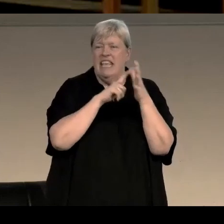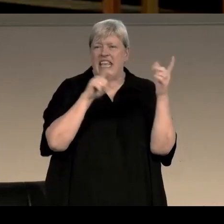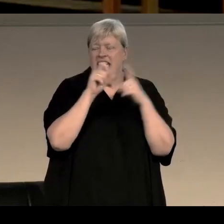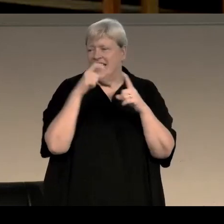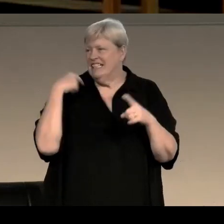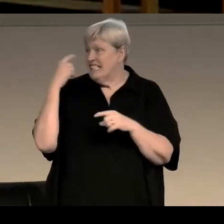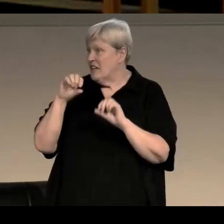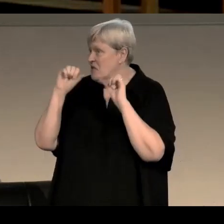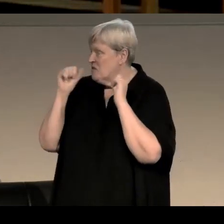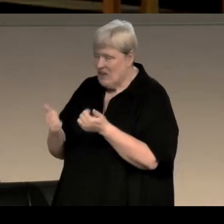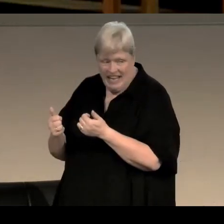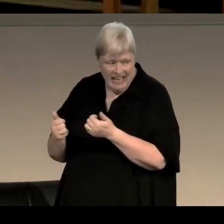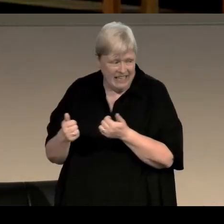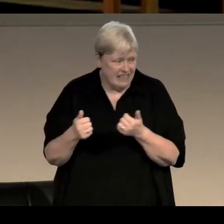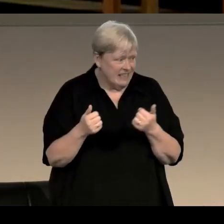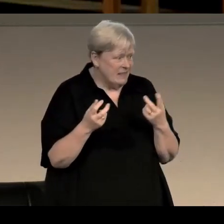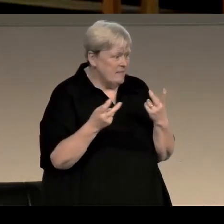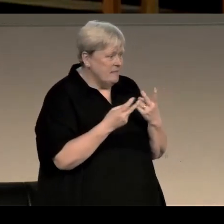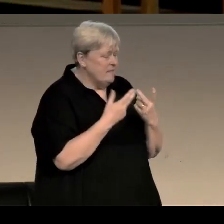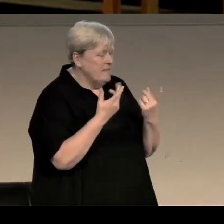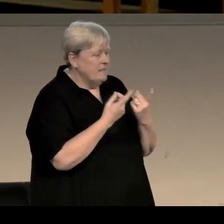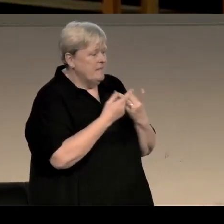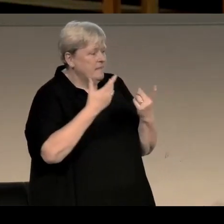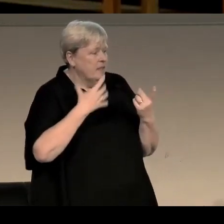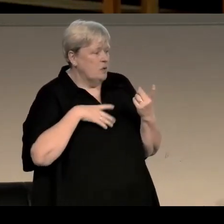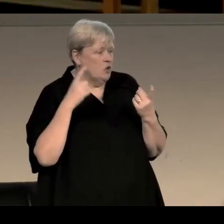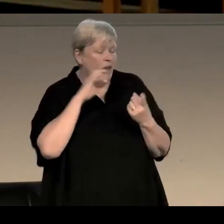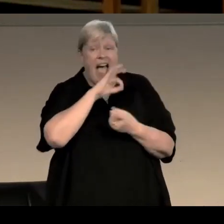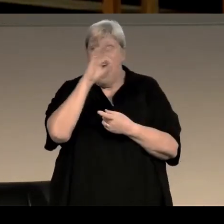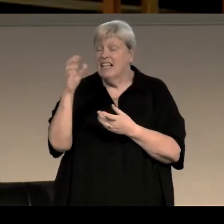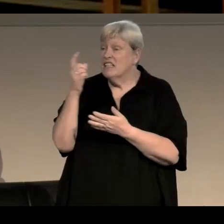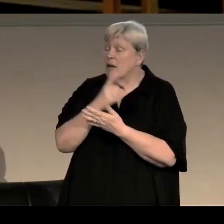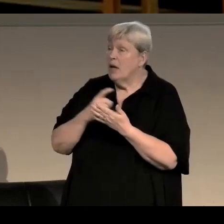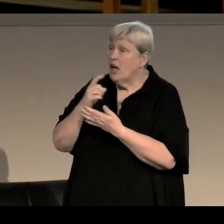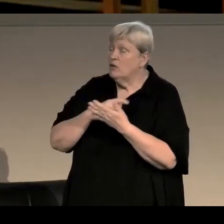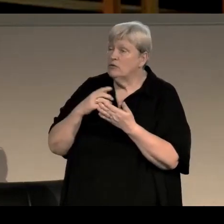The other thing I wanted to ask you about was, besides Miss Marple,